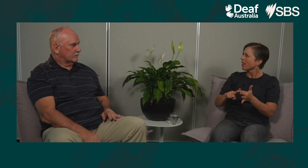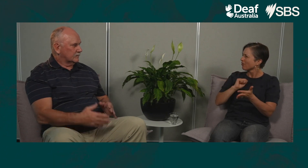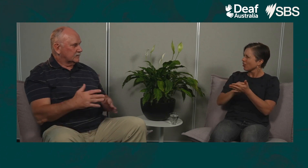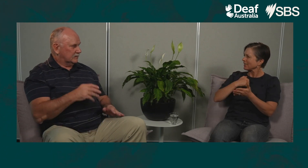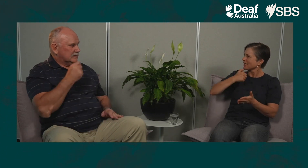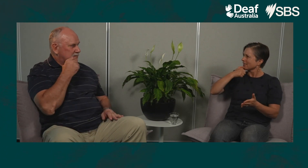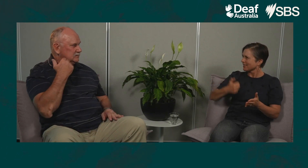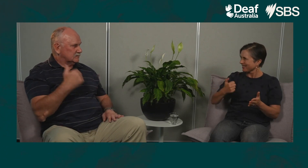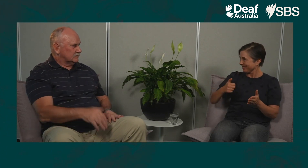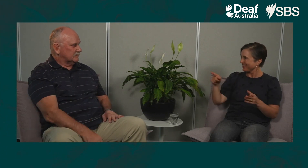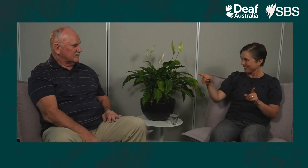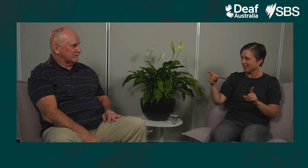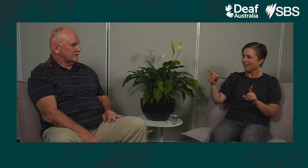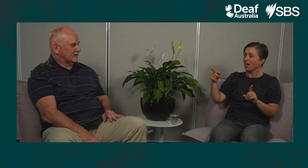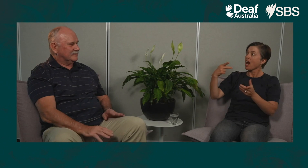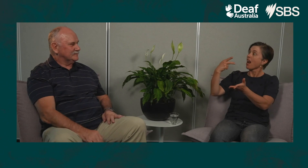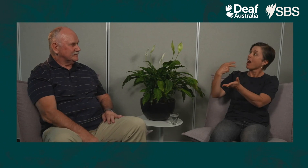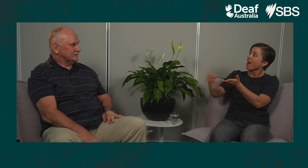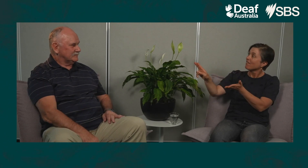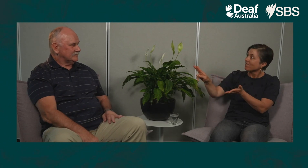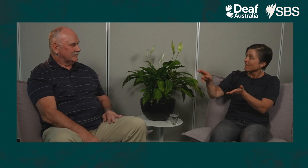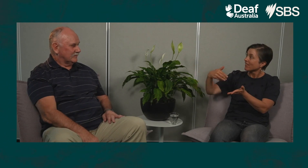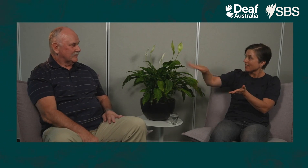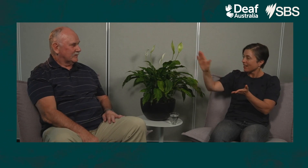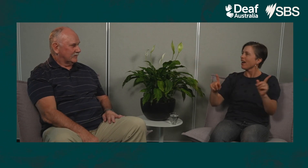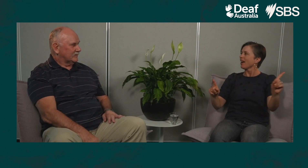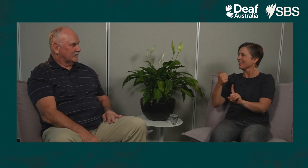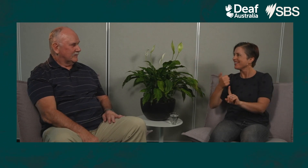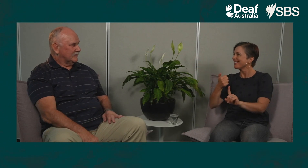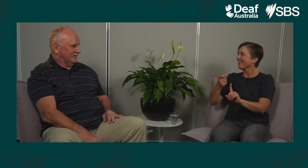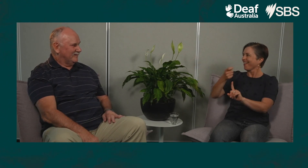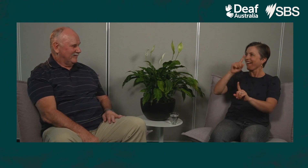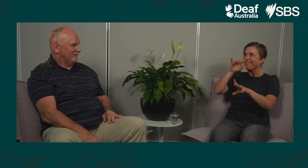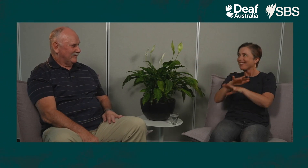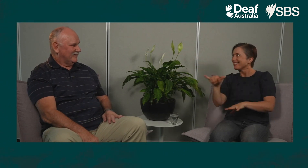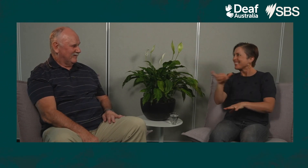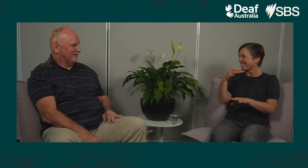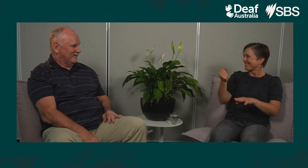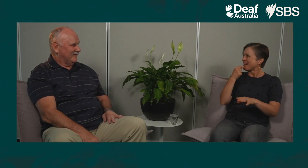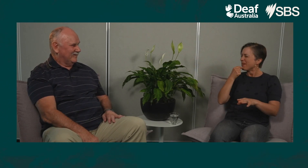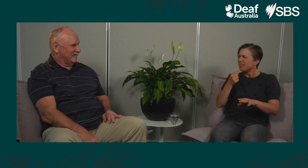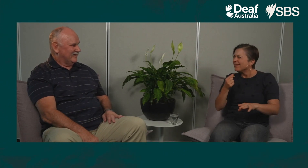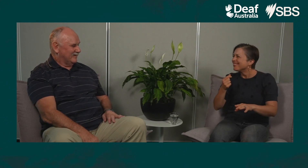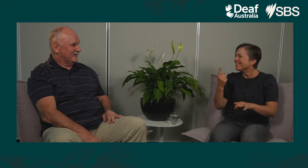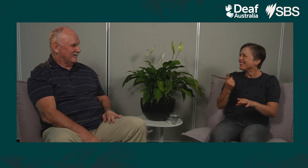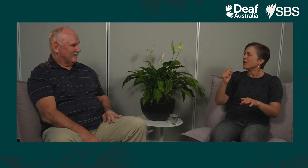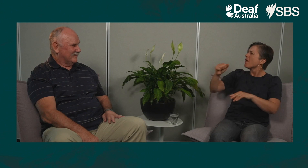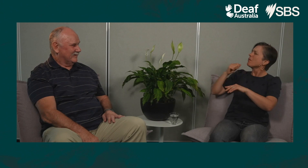Yes John Cole passed away. So there are several men with the same sign name of 16 and it now can be confusing as to who is being talked about.